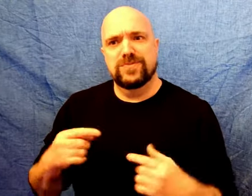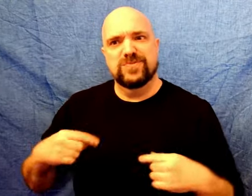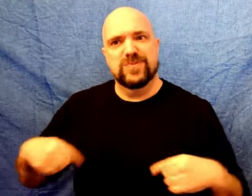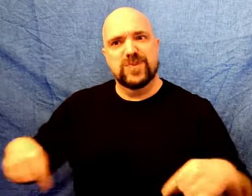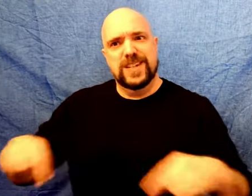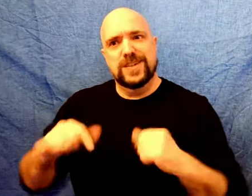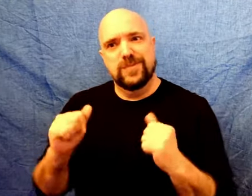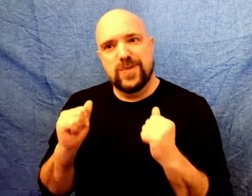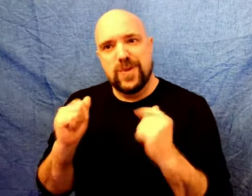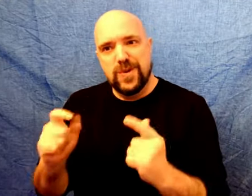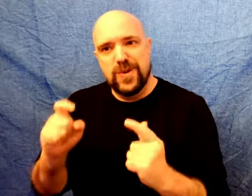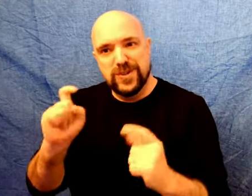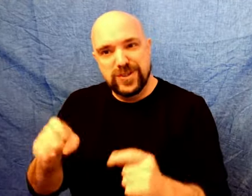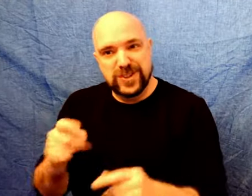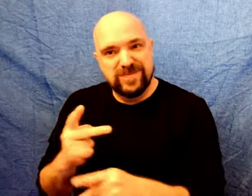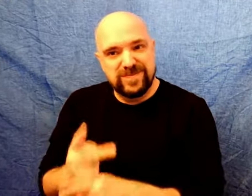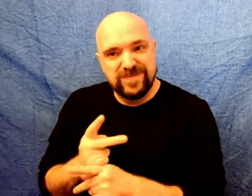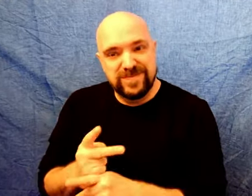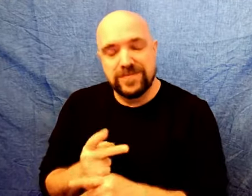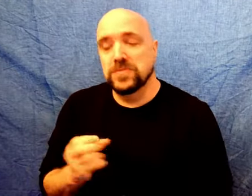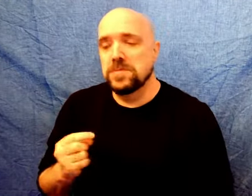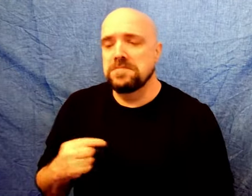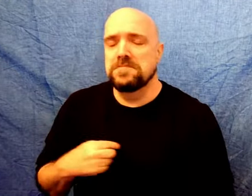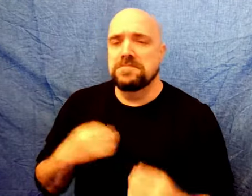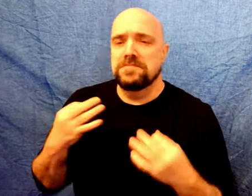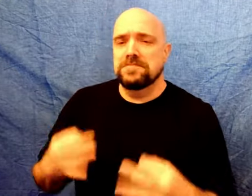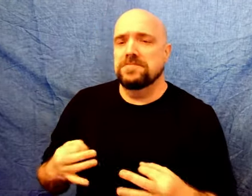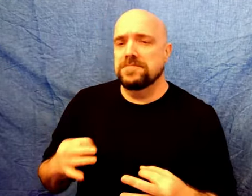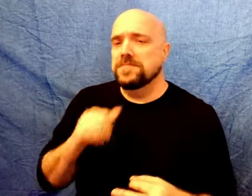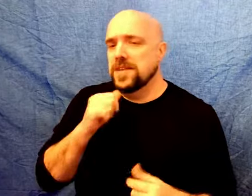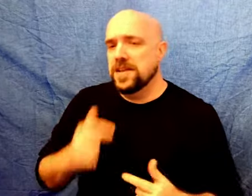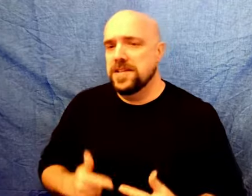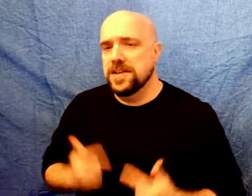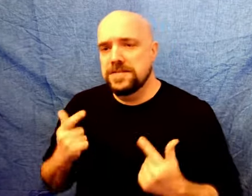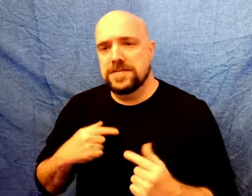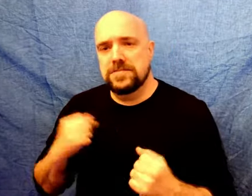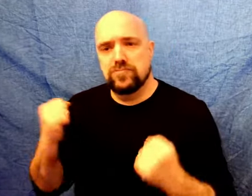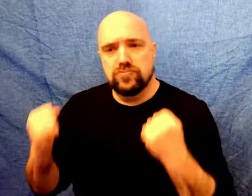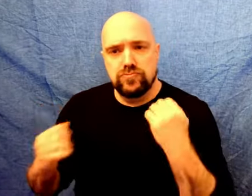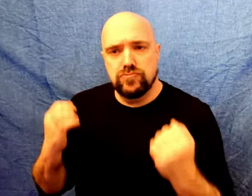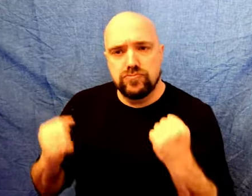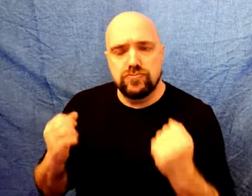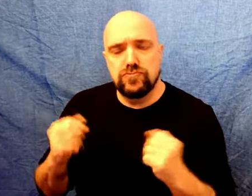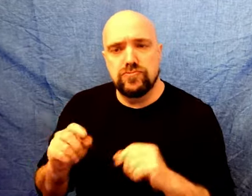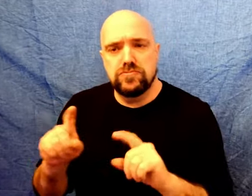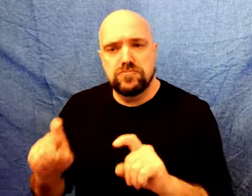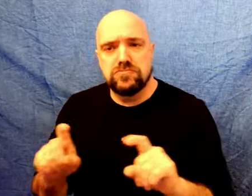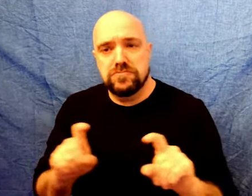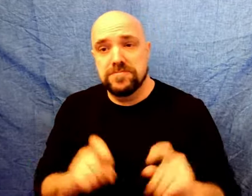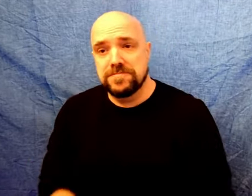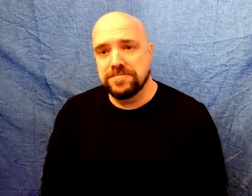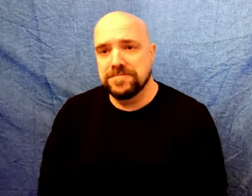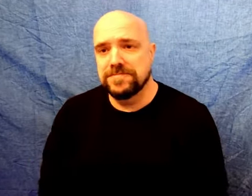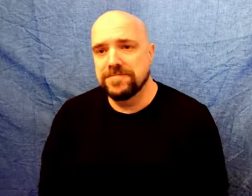All of us should be careful what we say. For that reason, I decided not to do a live video as I sign this message out.